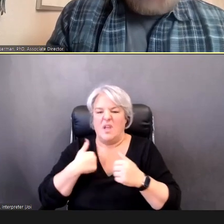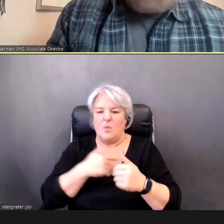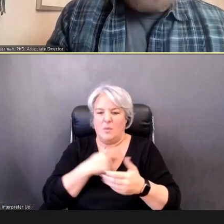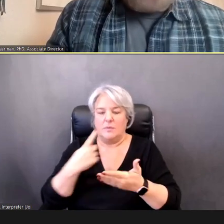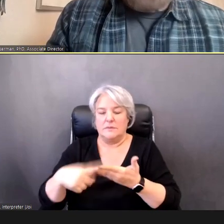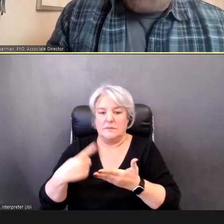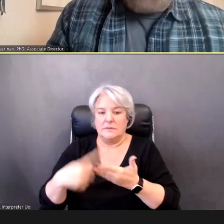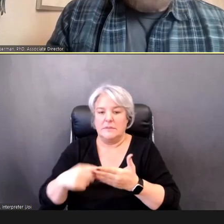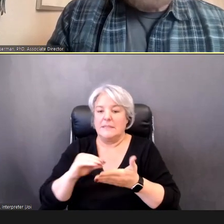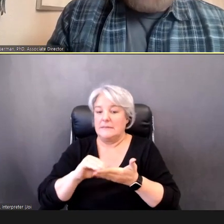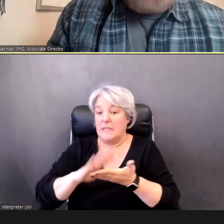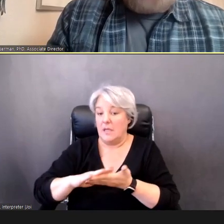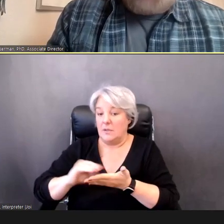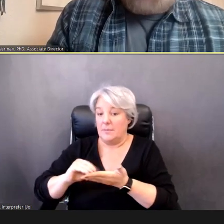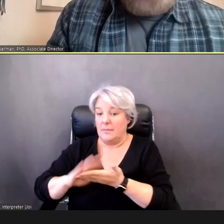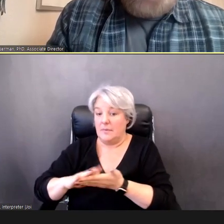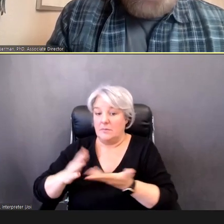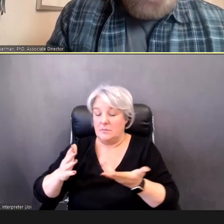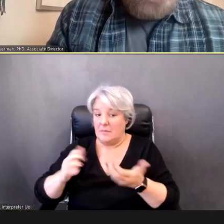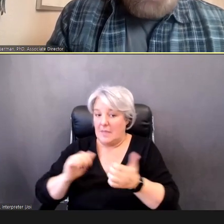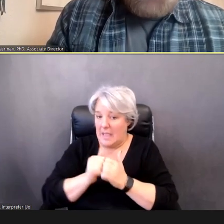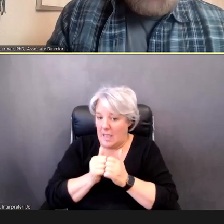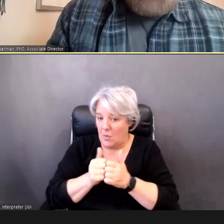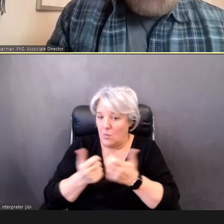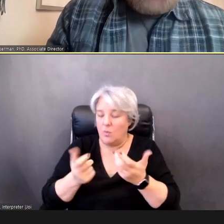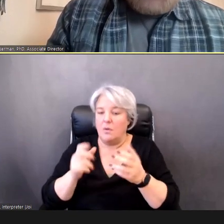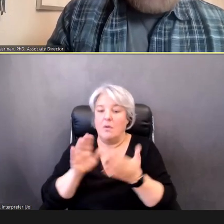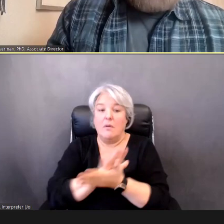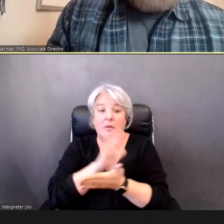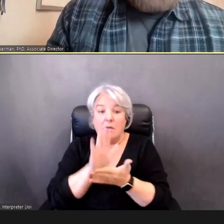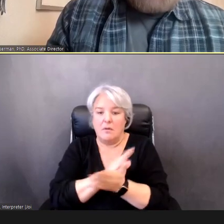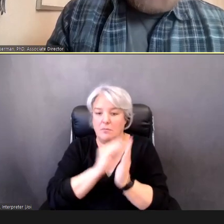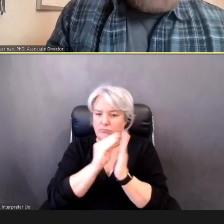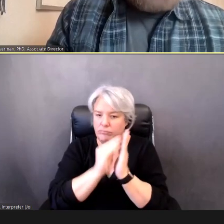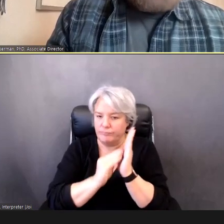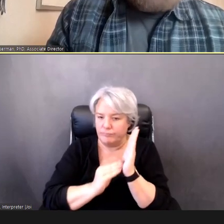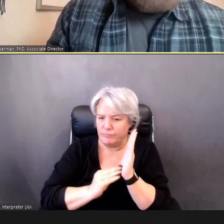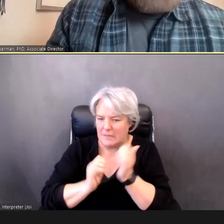and documents for how to document your results, and -- and share